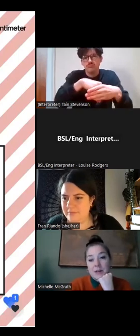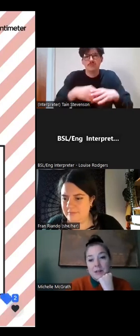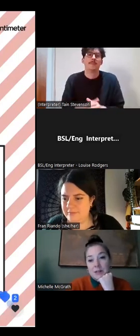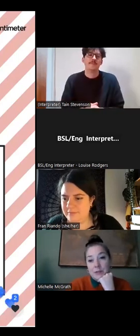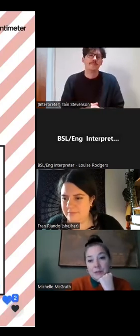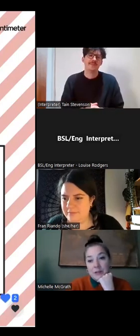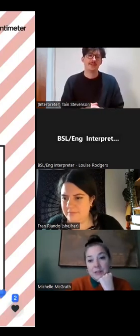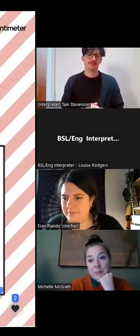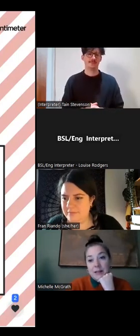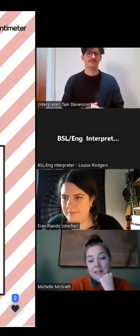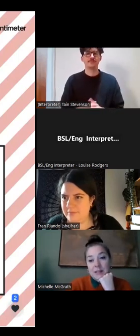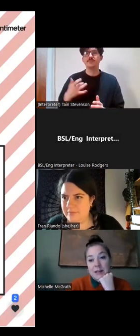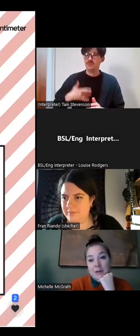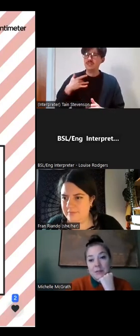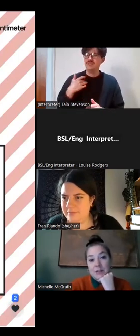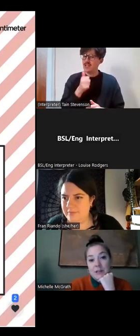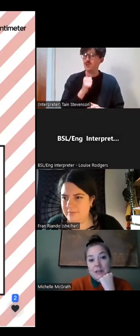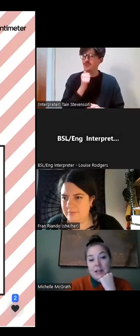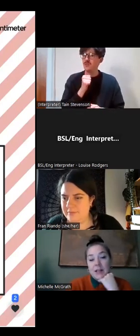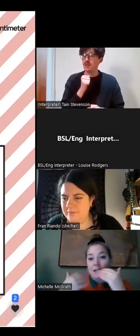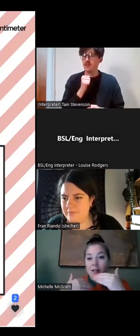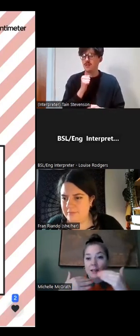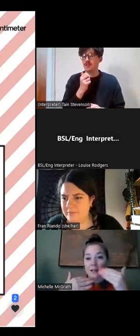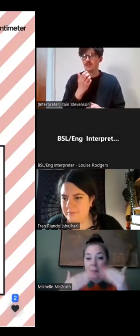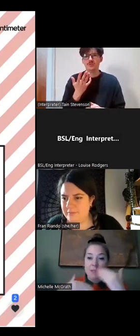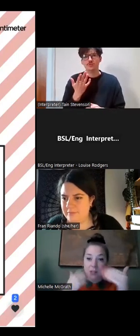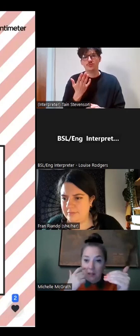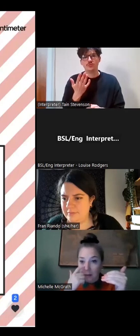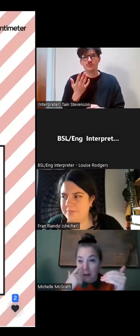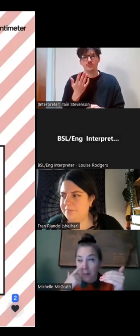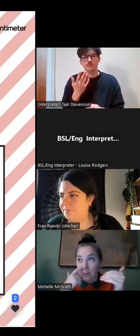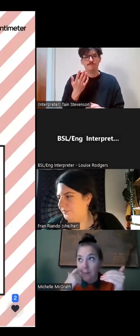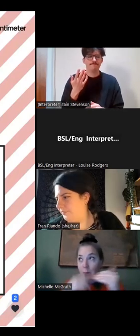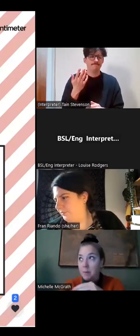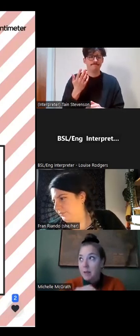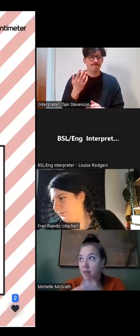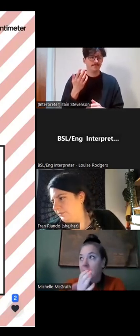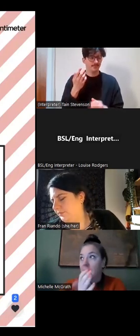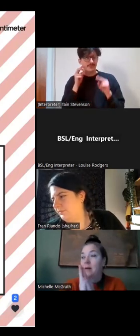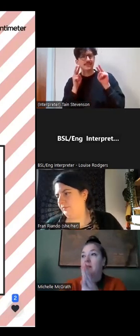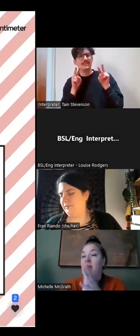quite useful for us to place ourselves in that position when we begin thinking about class.